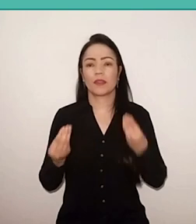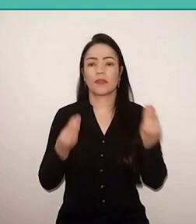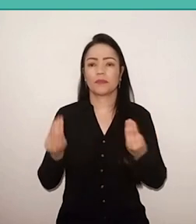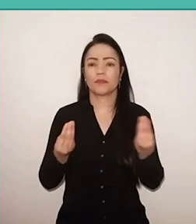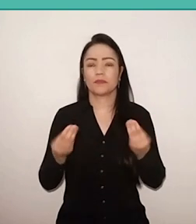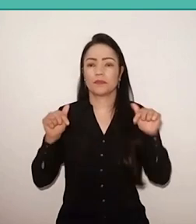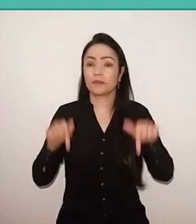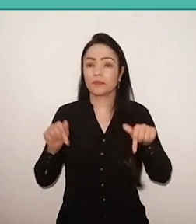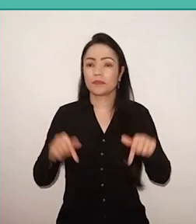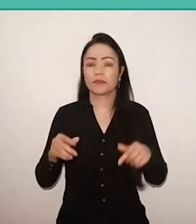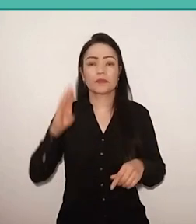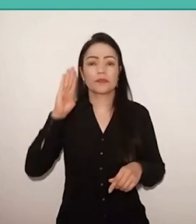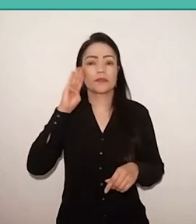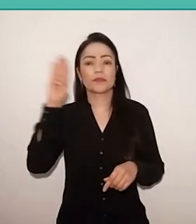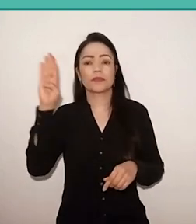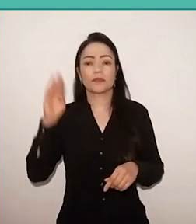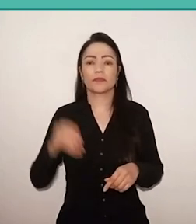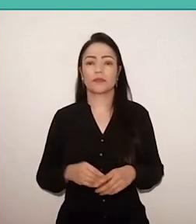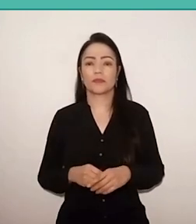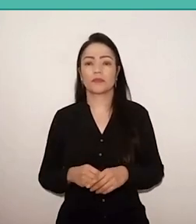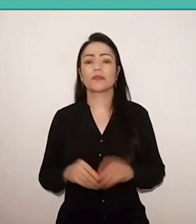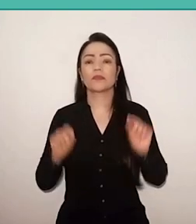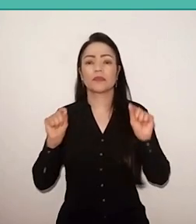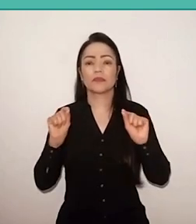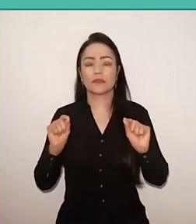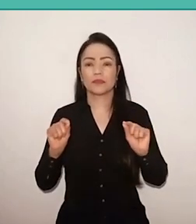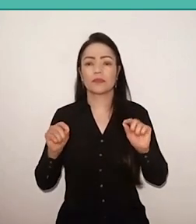and, mainly, in the sense to make a counterpoint